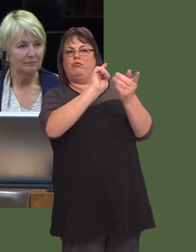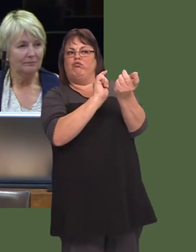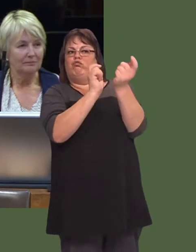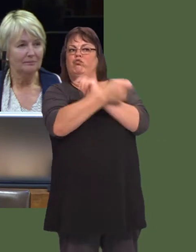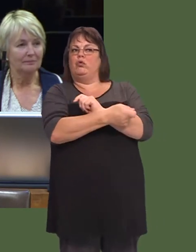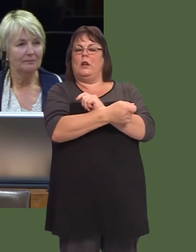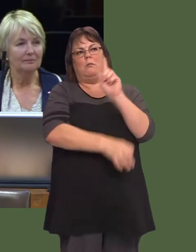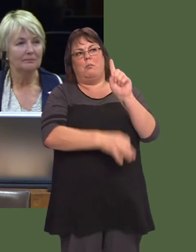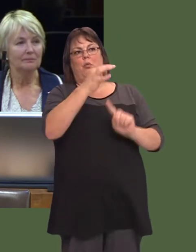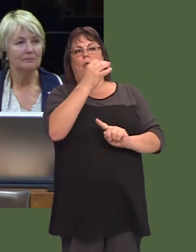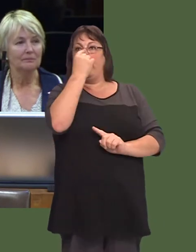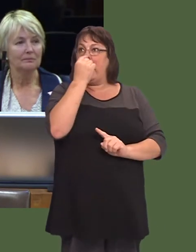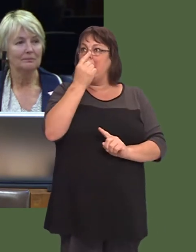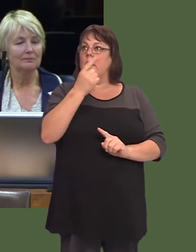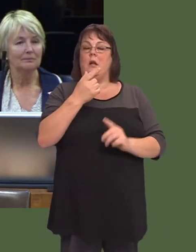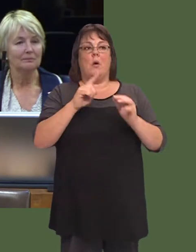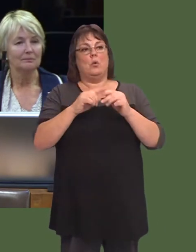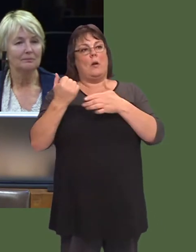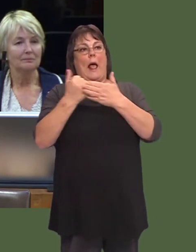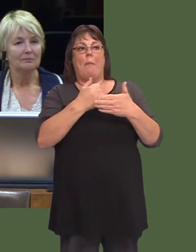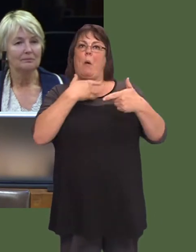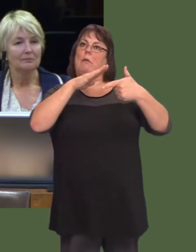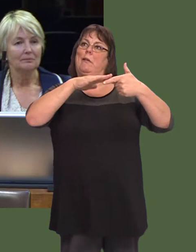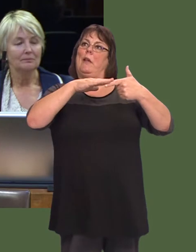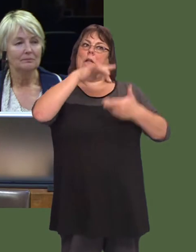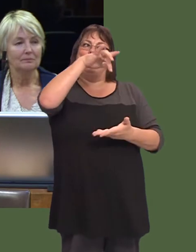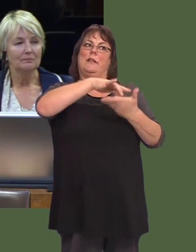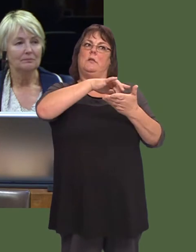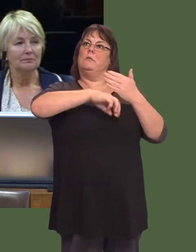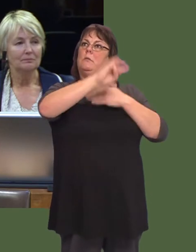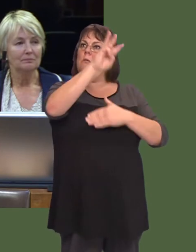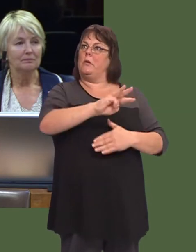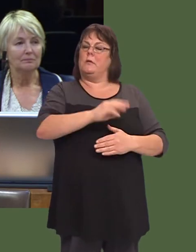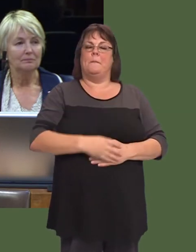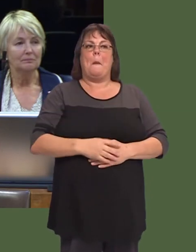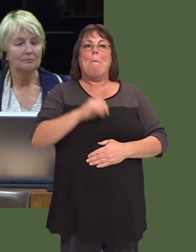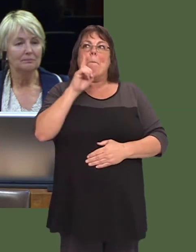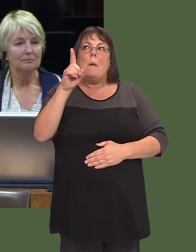and itís the most attractive vision for our second city that weíve seen in years.